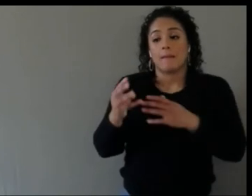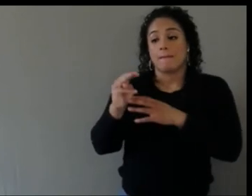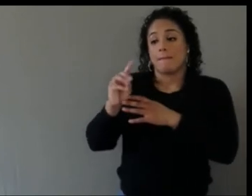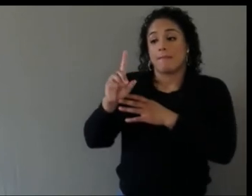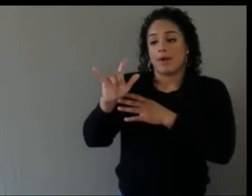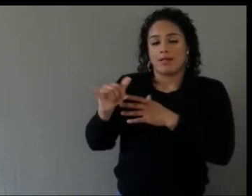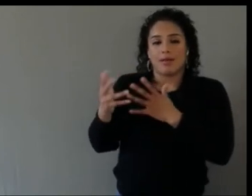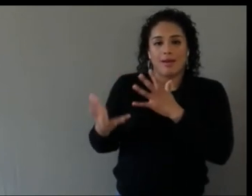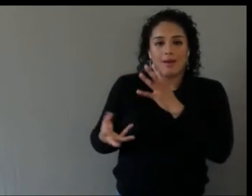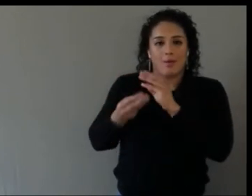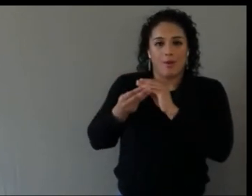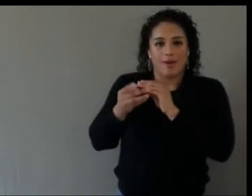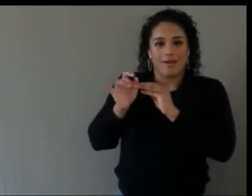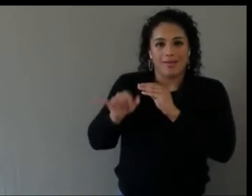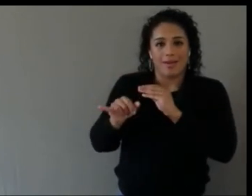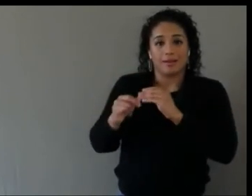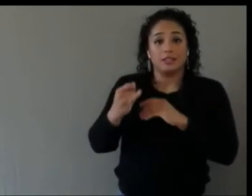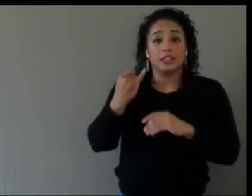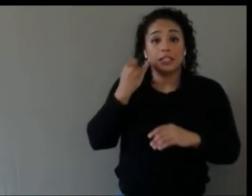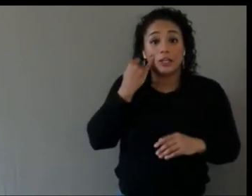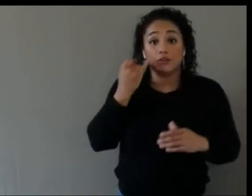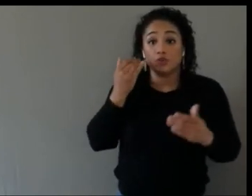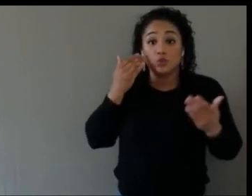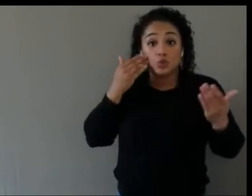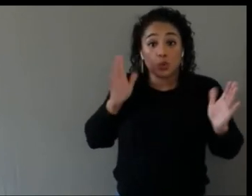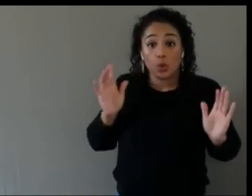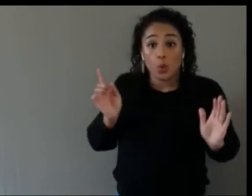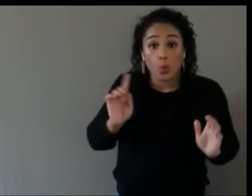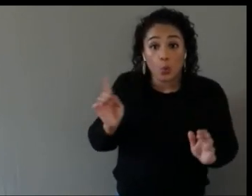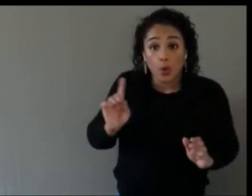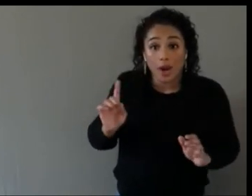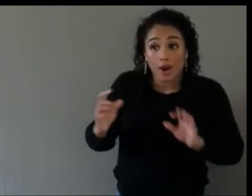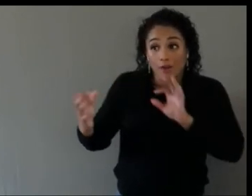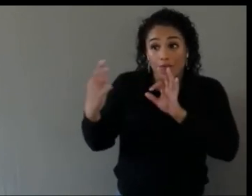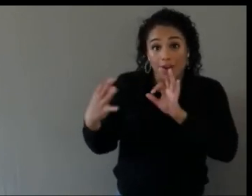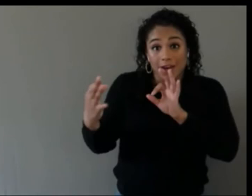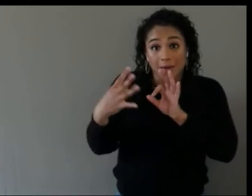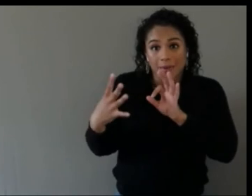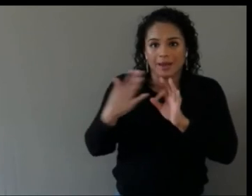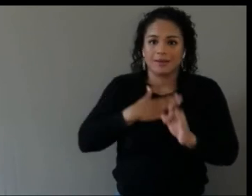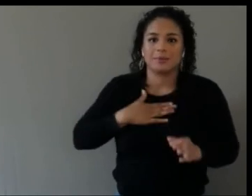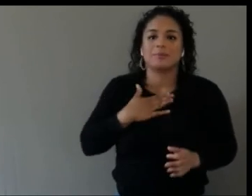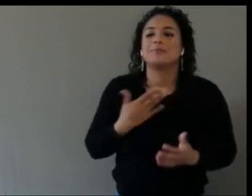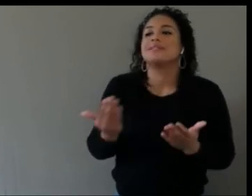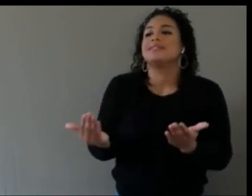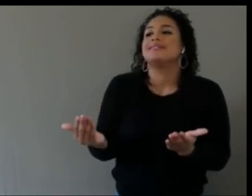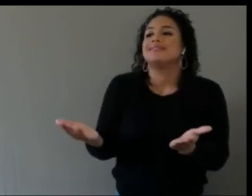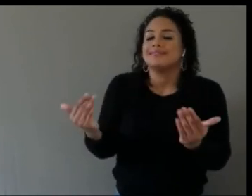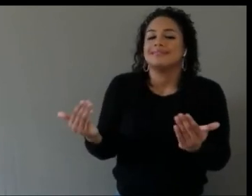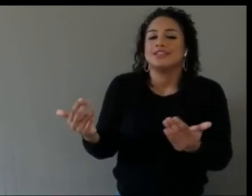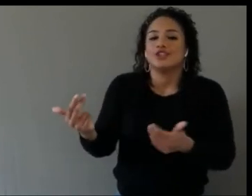provide feedback, come and join XR Access, we would love to have you, join the idXR community